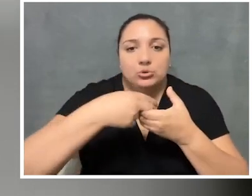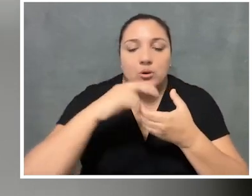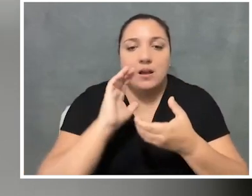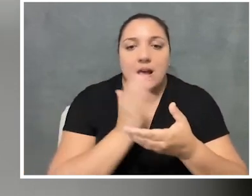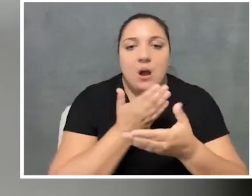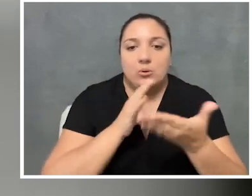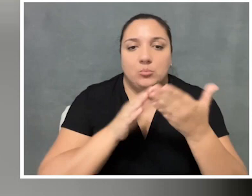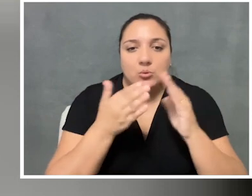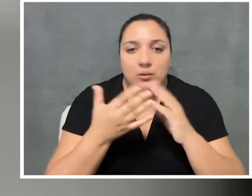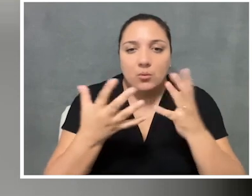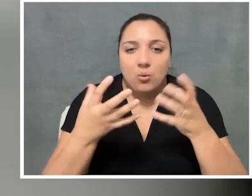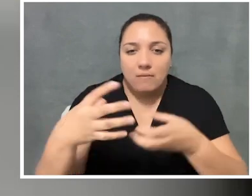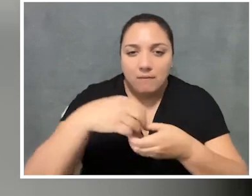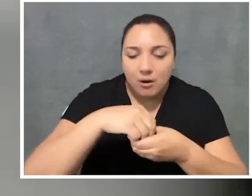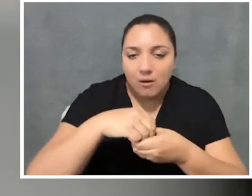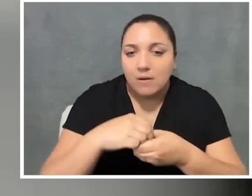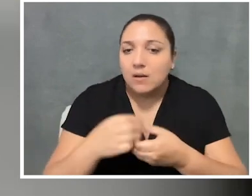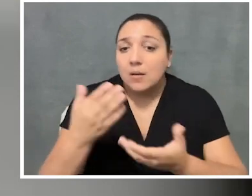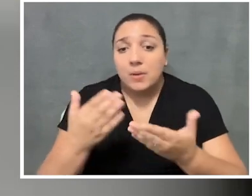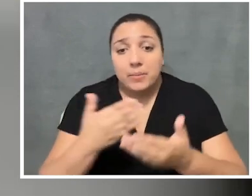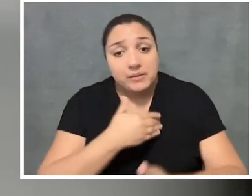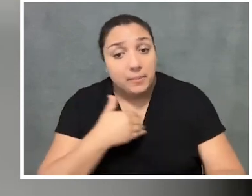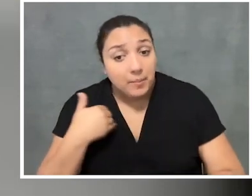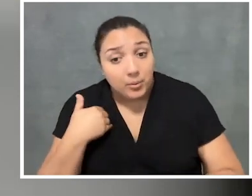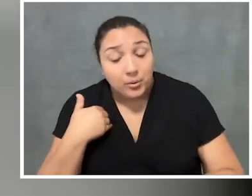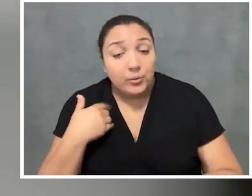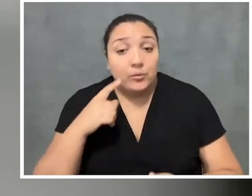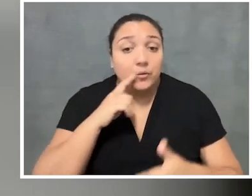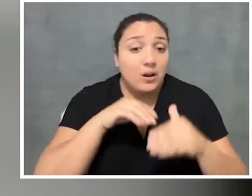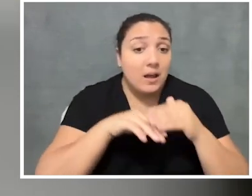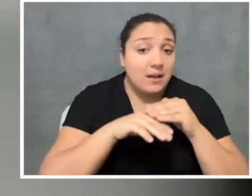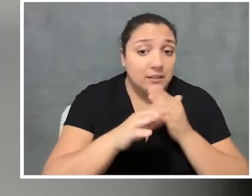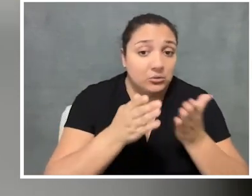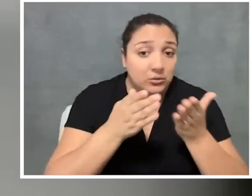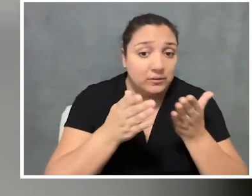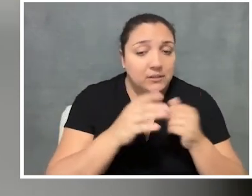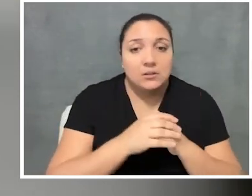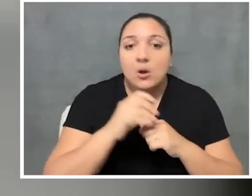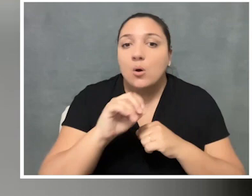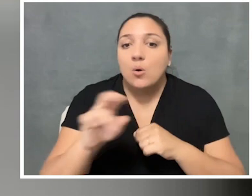to join our community, to get involved, whether, you know, just as a member, to sort of access our services,